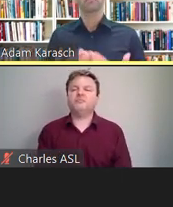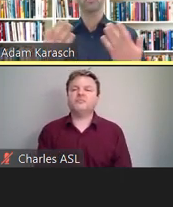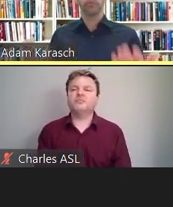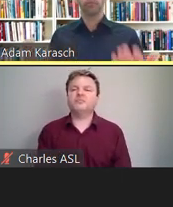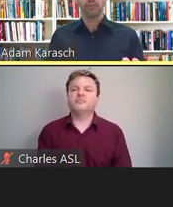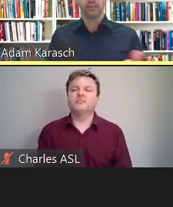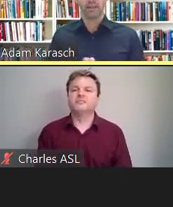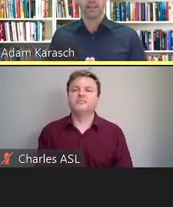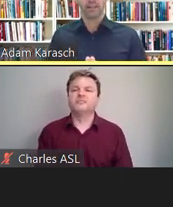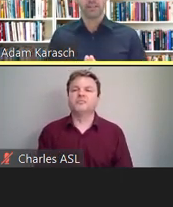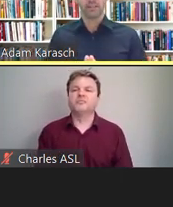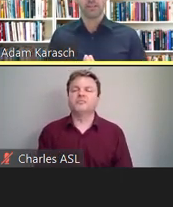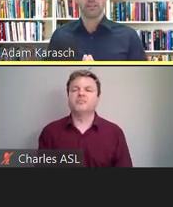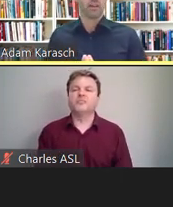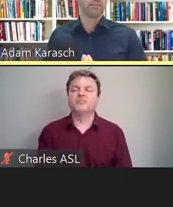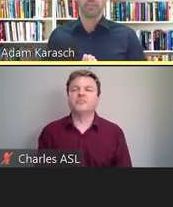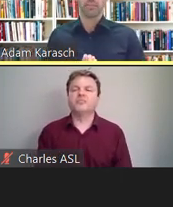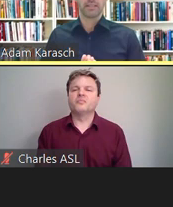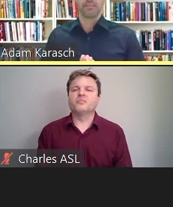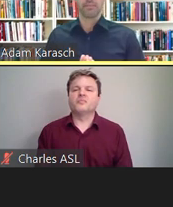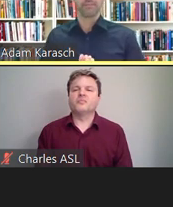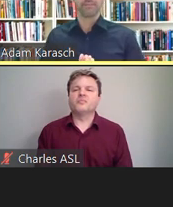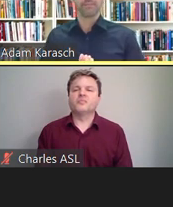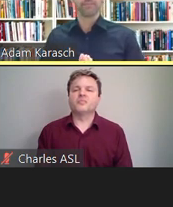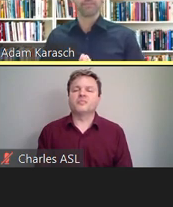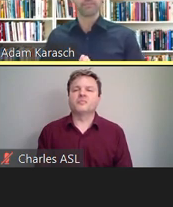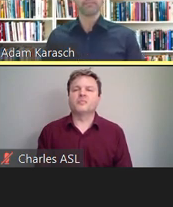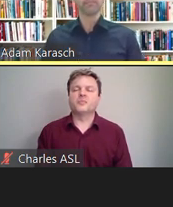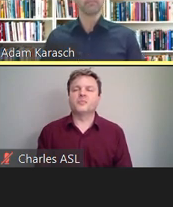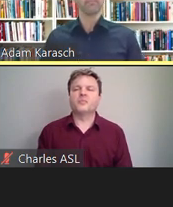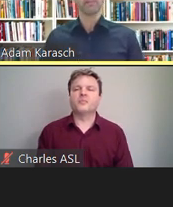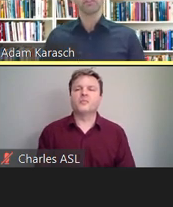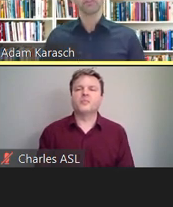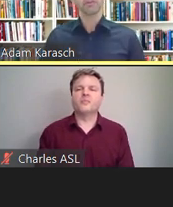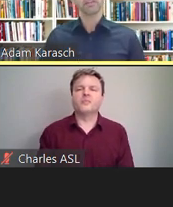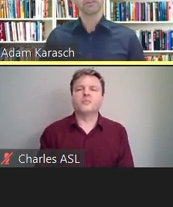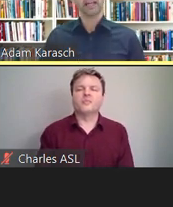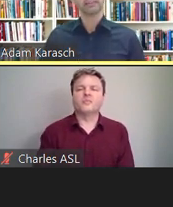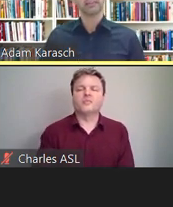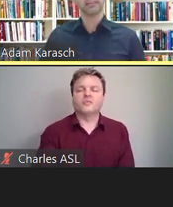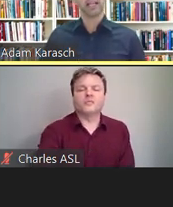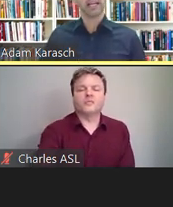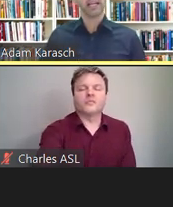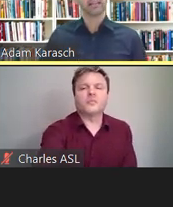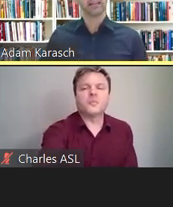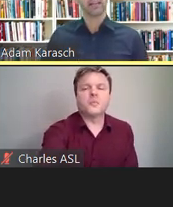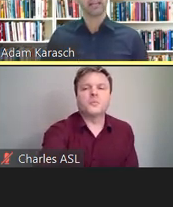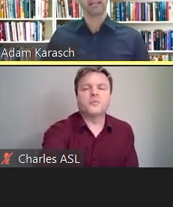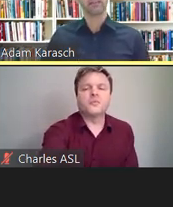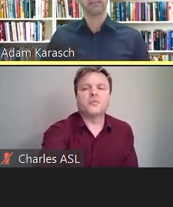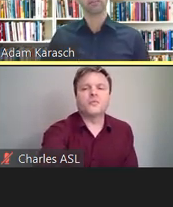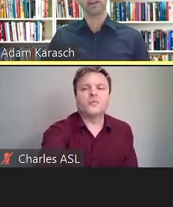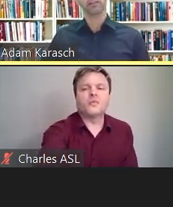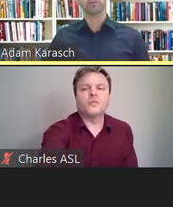both is often the best option. So in this next slide, and this final one